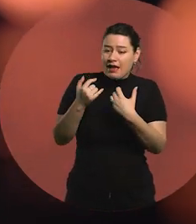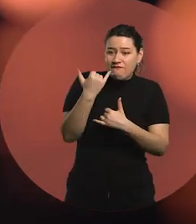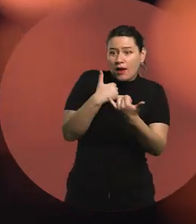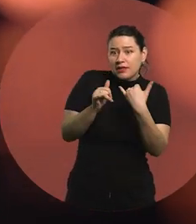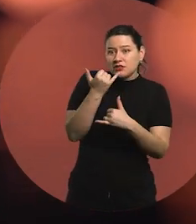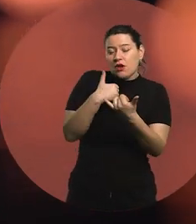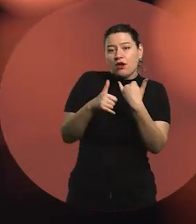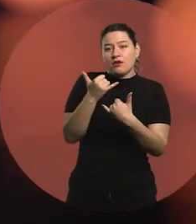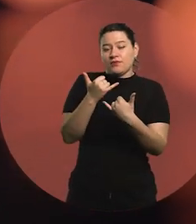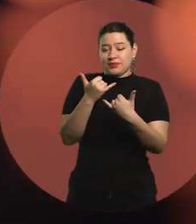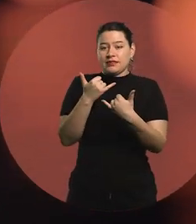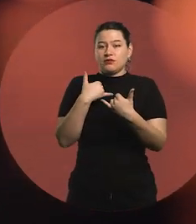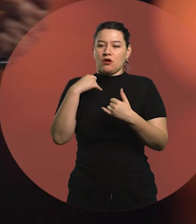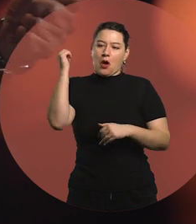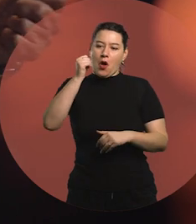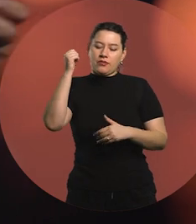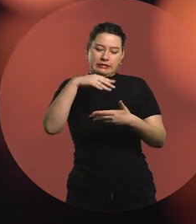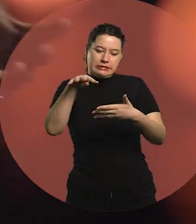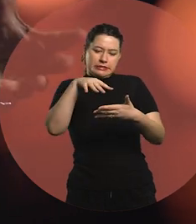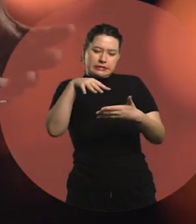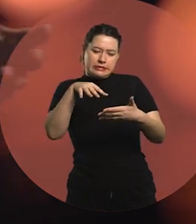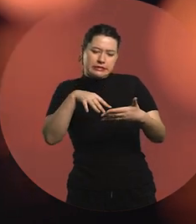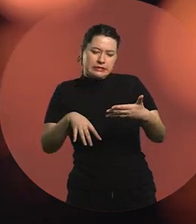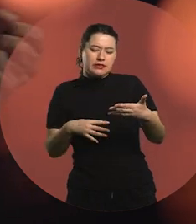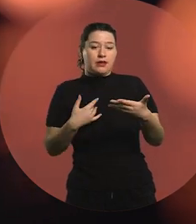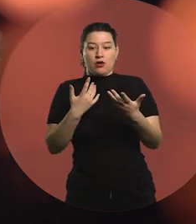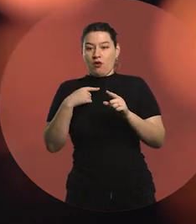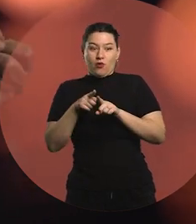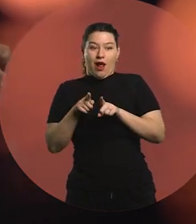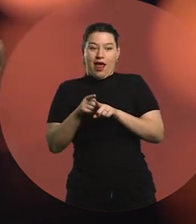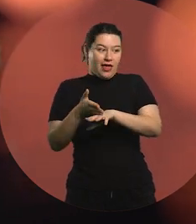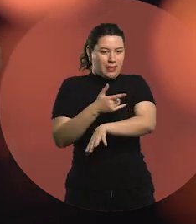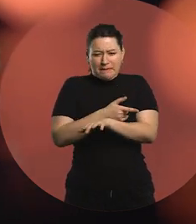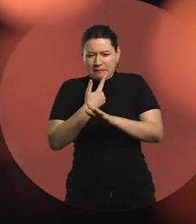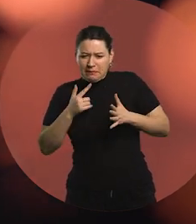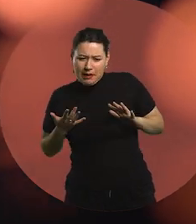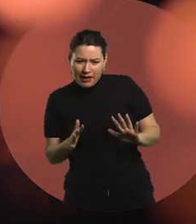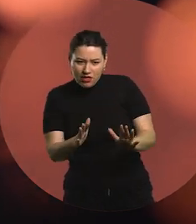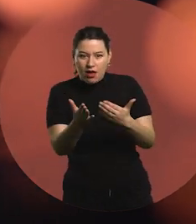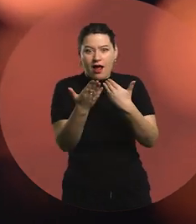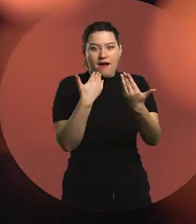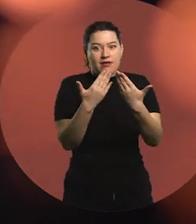I read on the bus. What was I doing? I was gearing up for the big conversation.